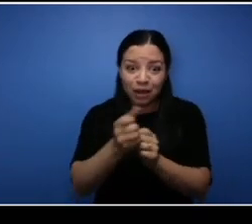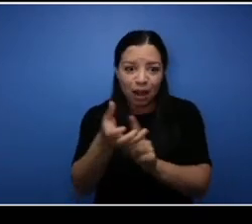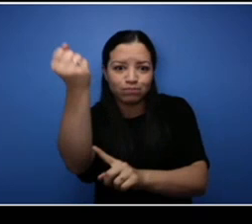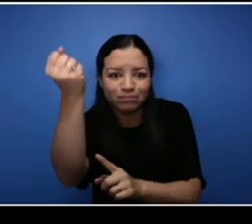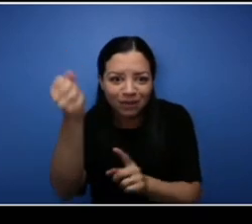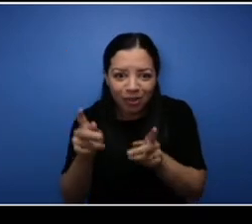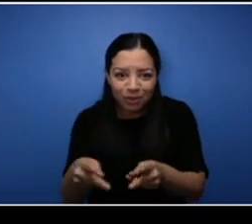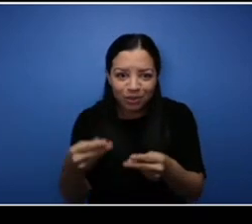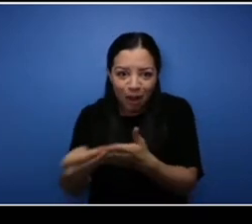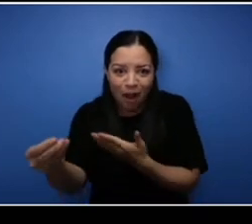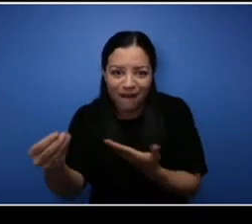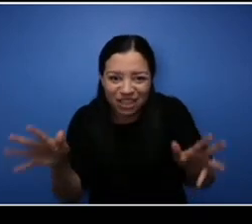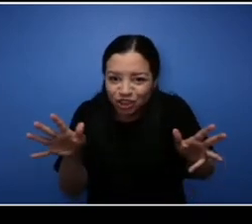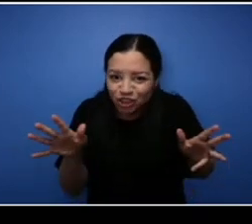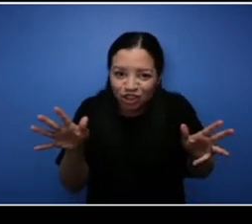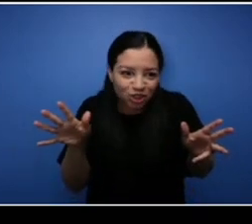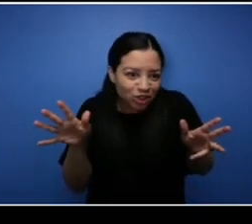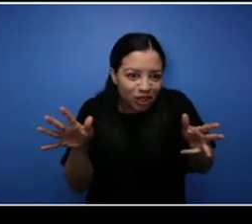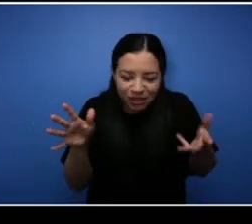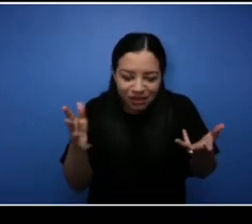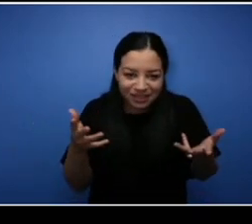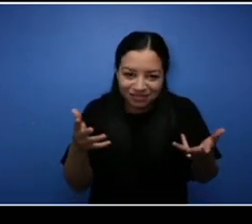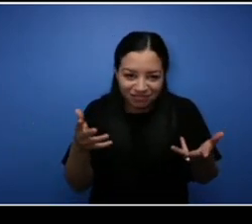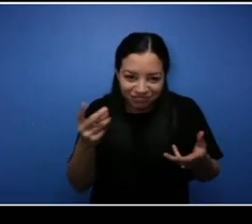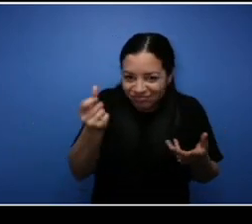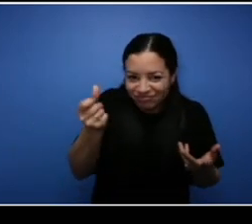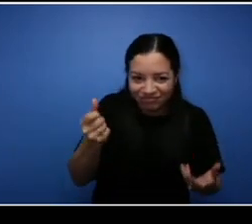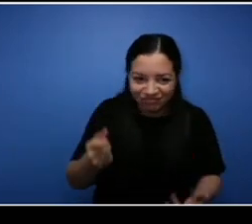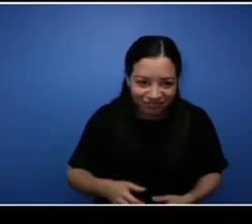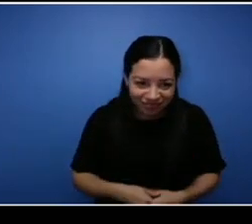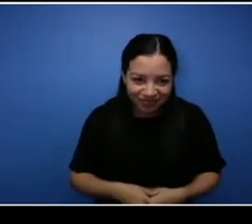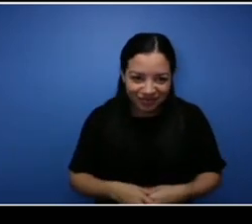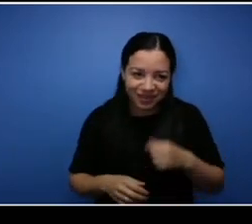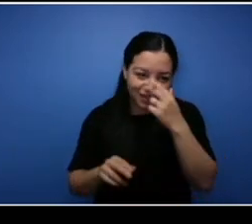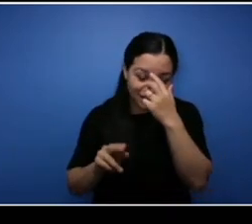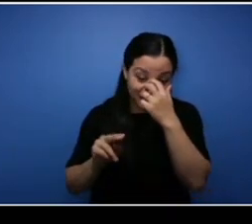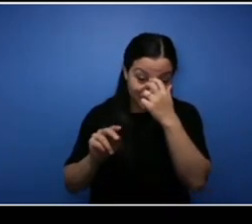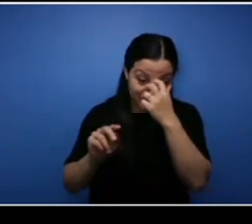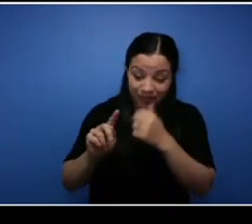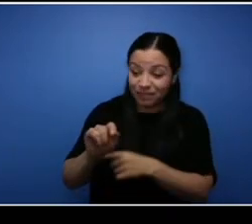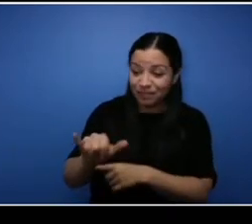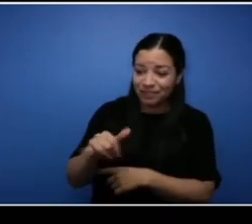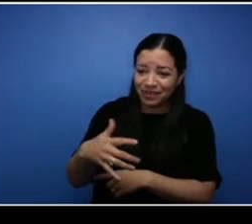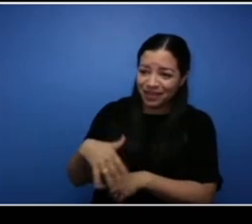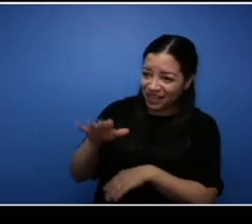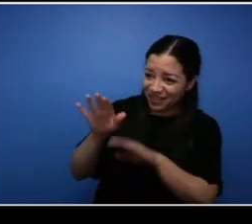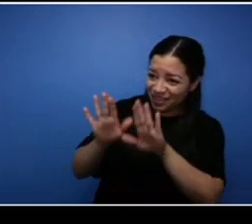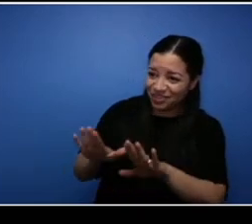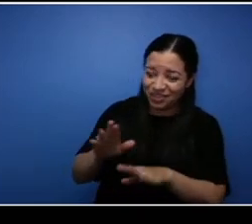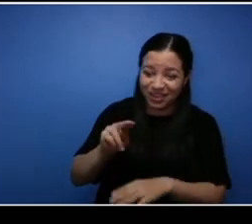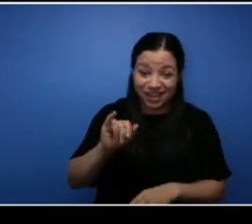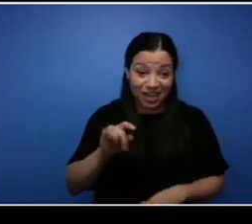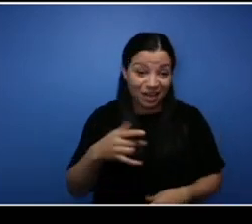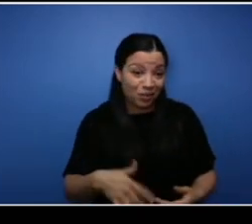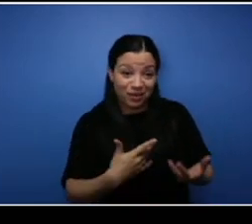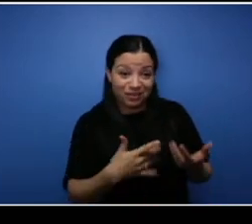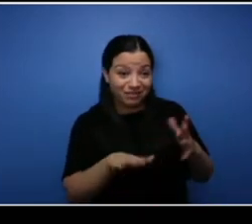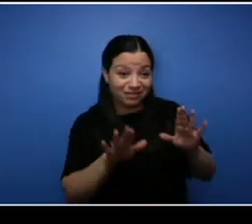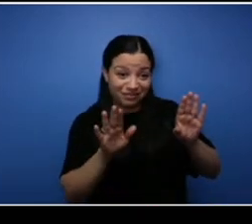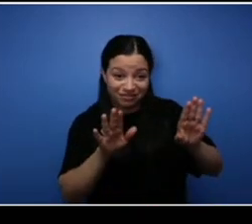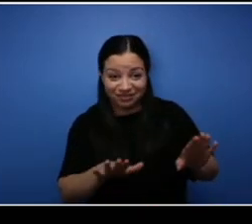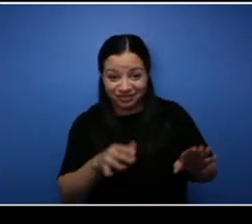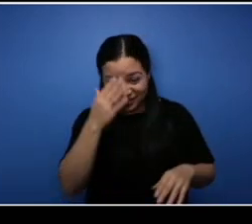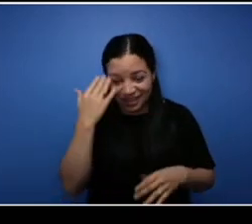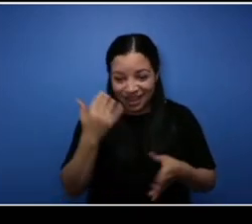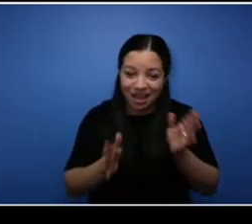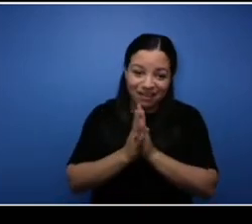was gone just like that. No man, that's great. That's all I could ask for. Amen, amen. Glenn,